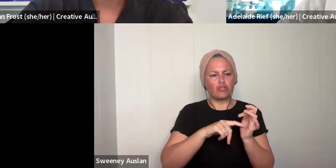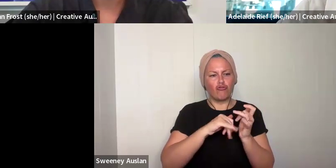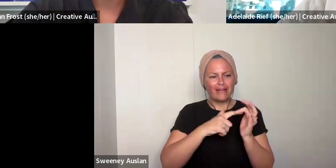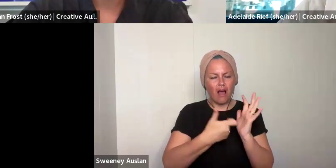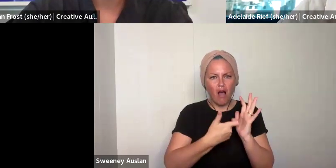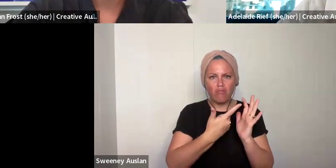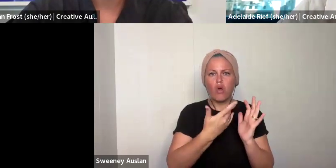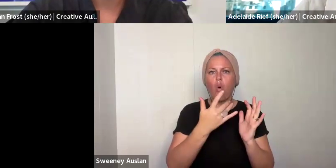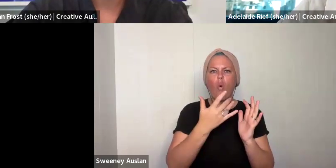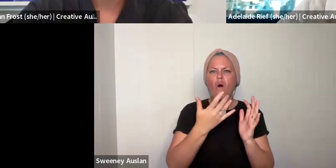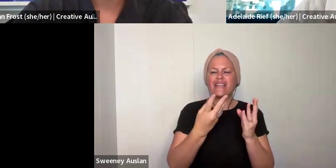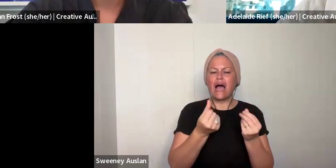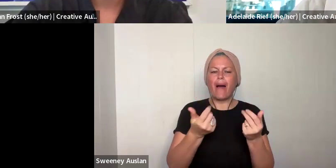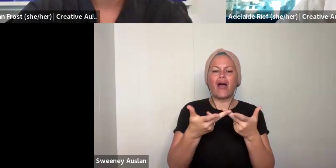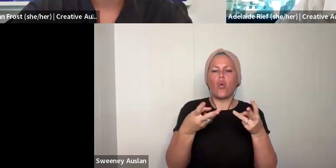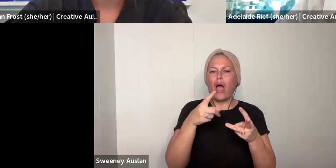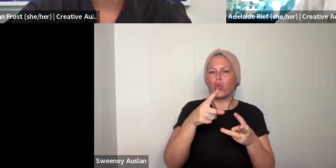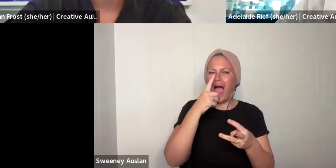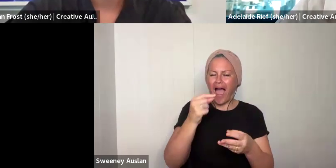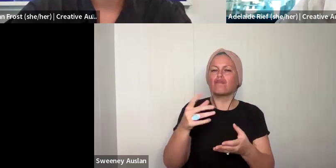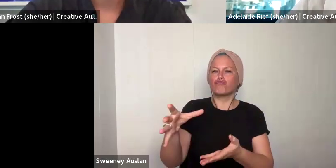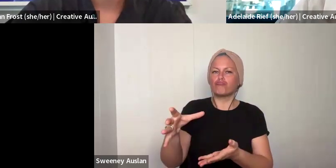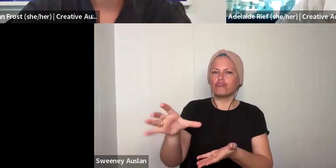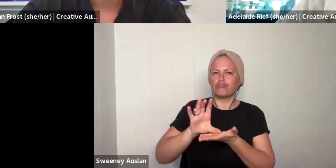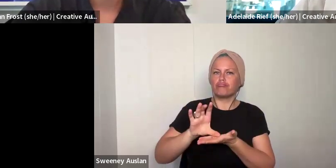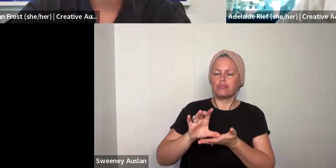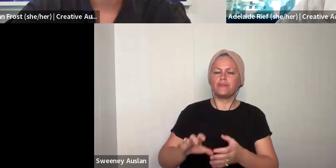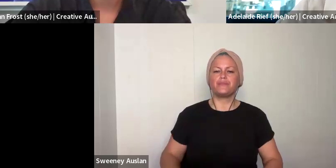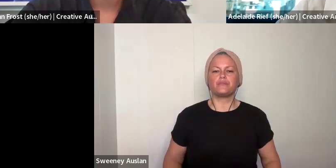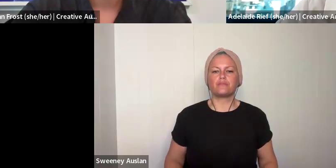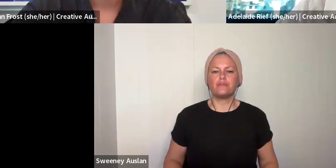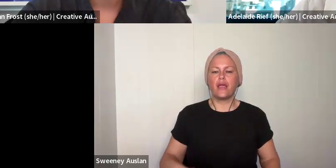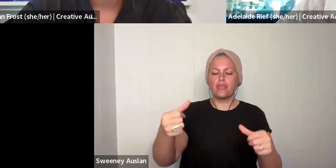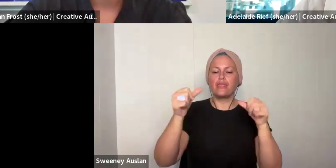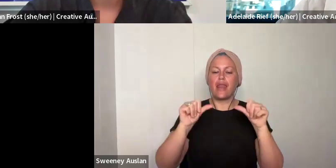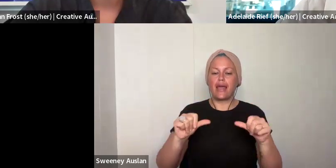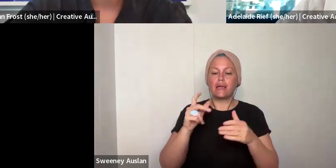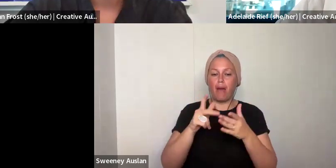you to identify an administrator or a suitable way that you can receive the funding.